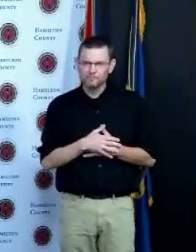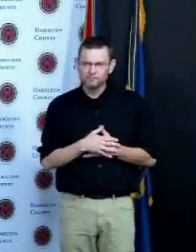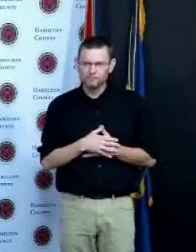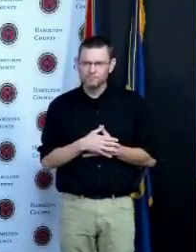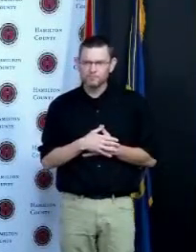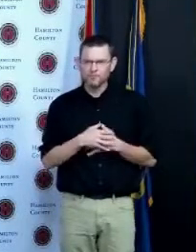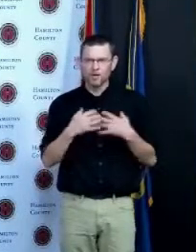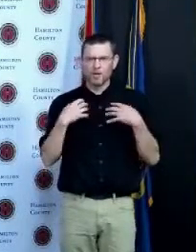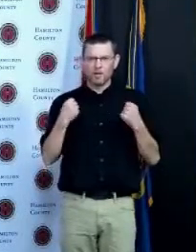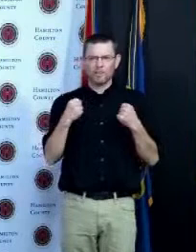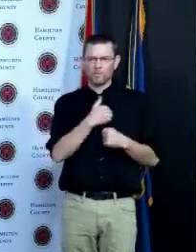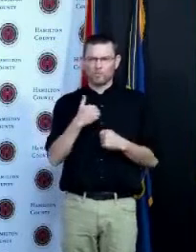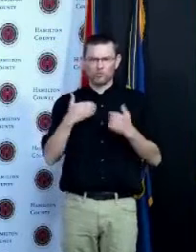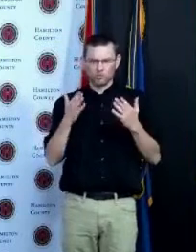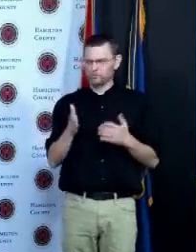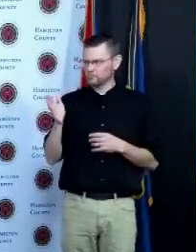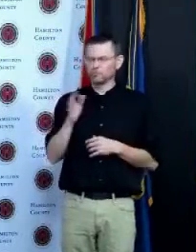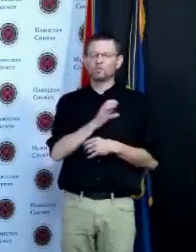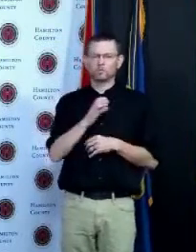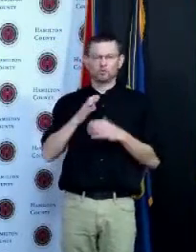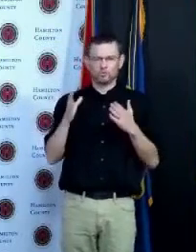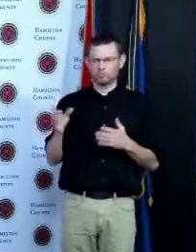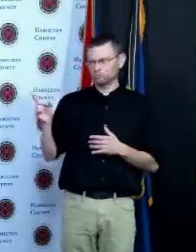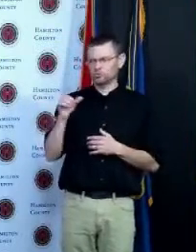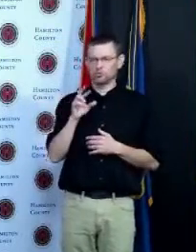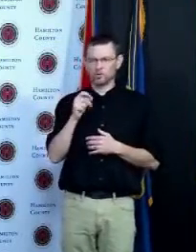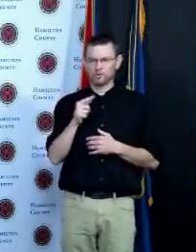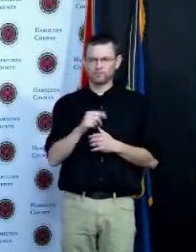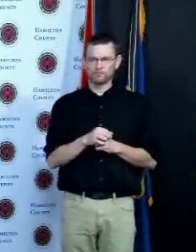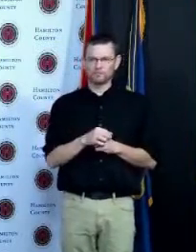70,000 that have tested positive that's about a half a million in Hamilton County